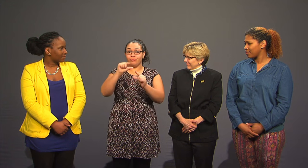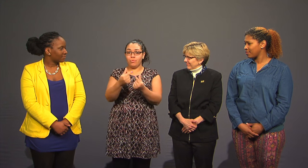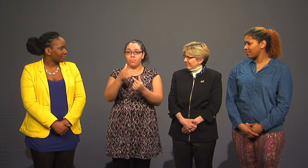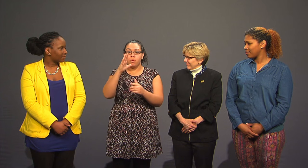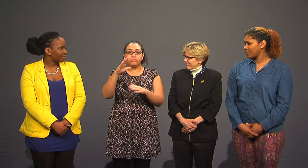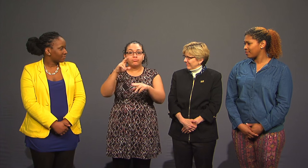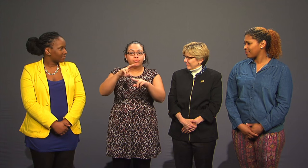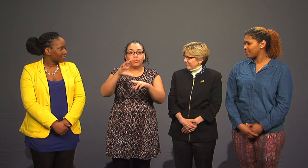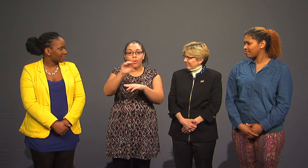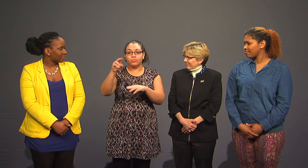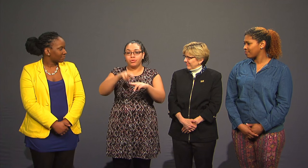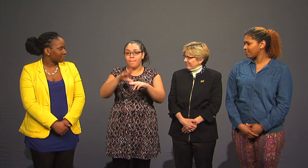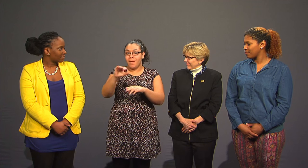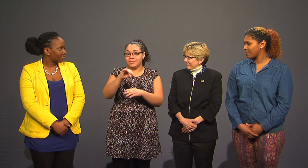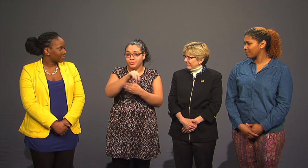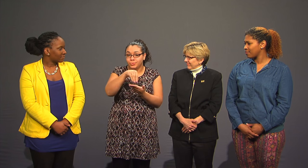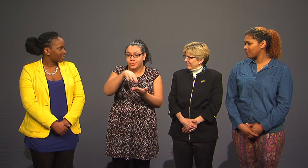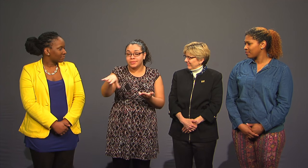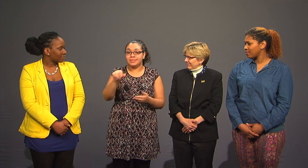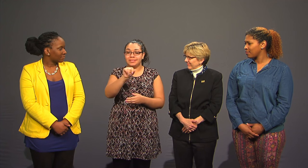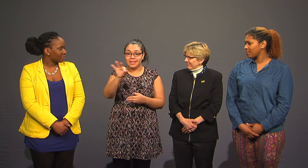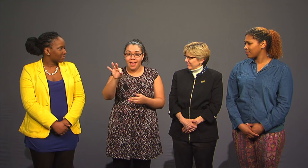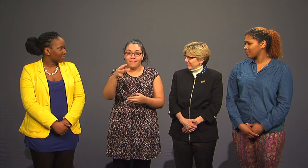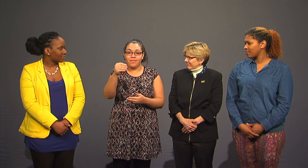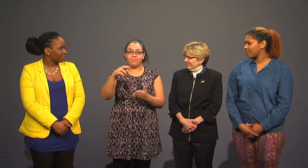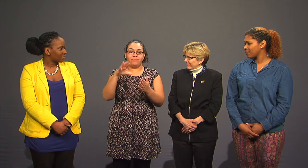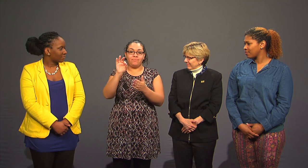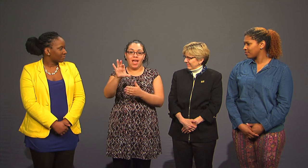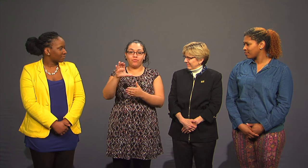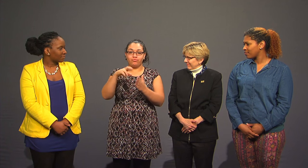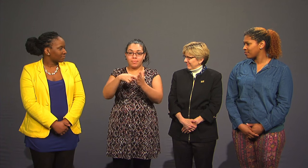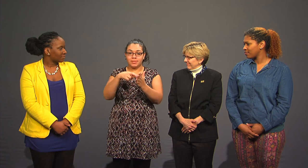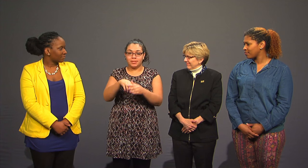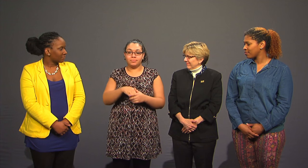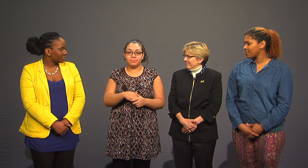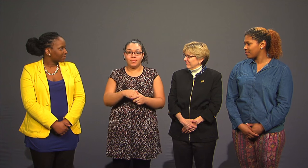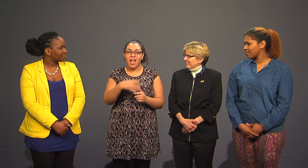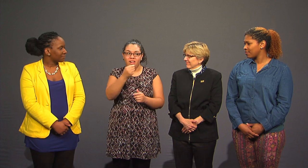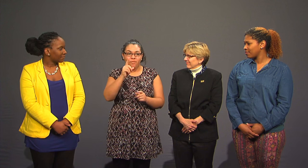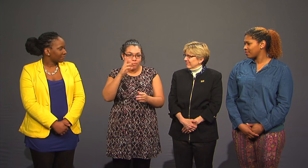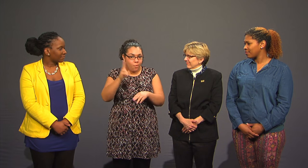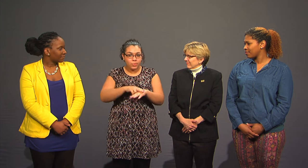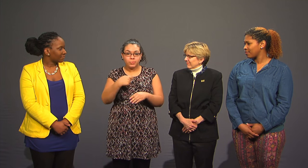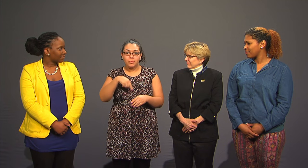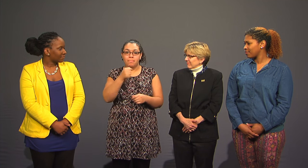This group will be co-chaired by a student, staff, and faculty representative and